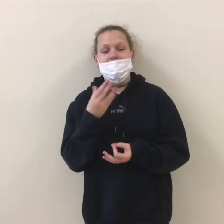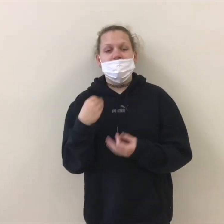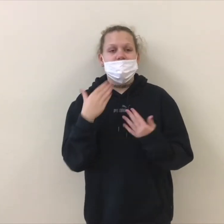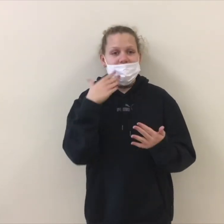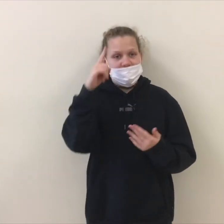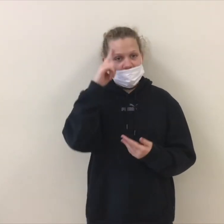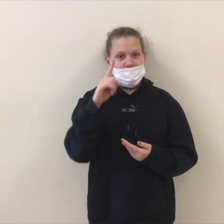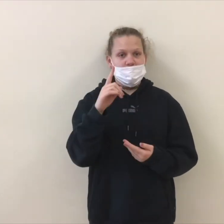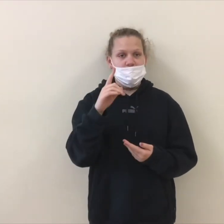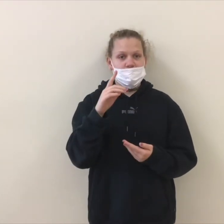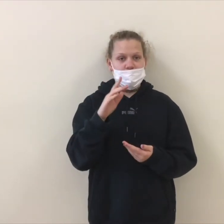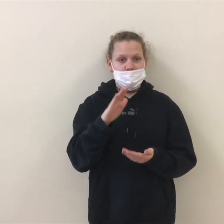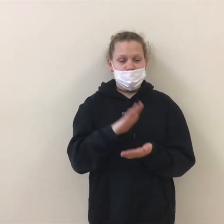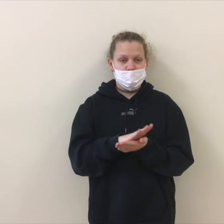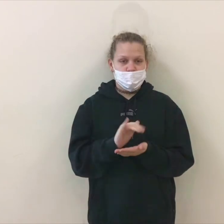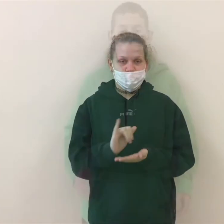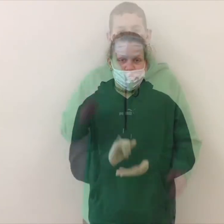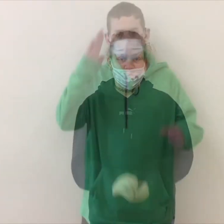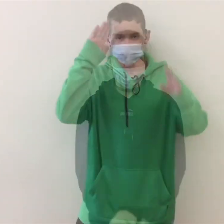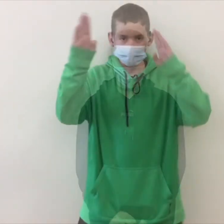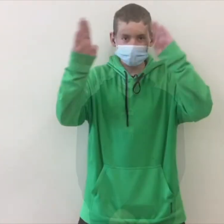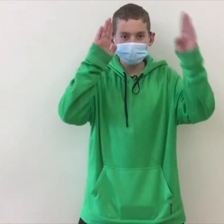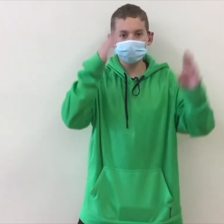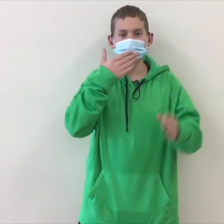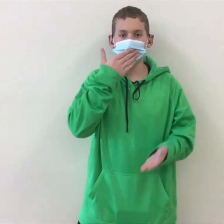I'm thankful for my family and for school too.